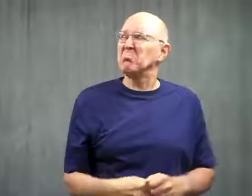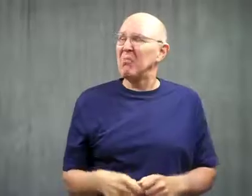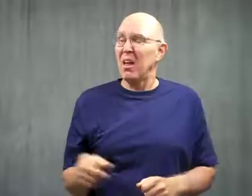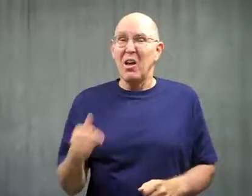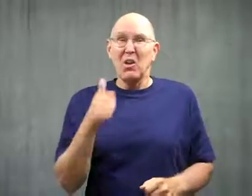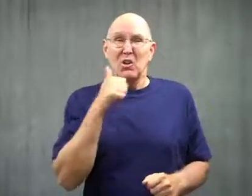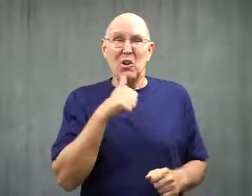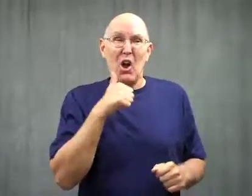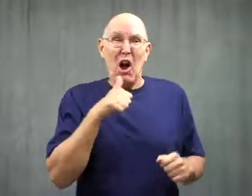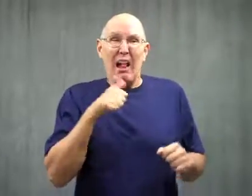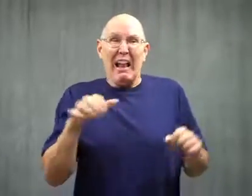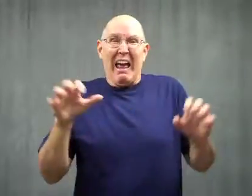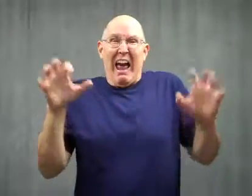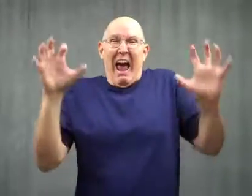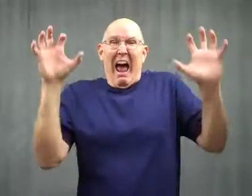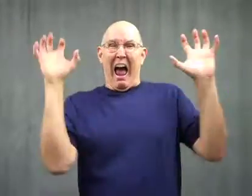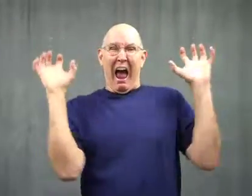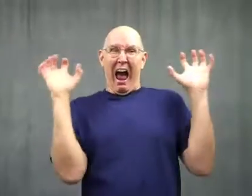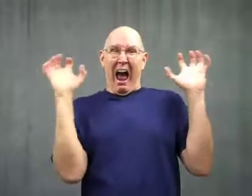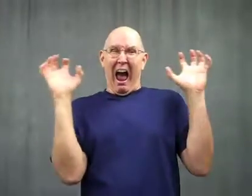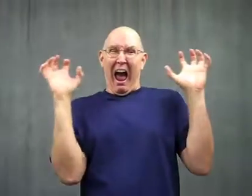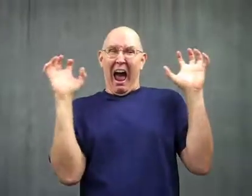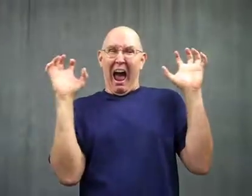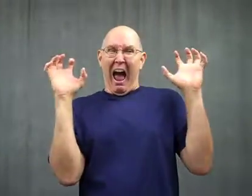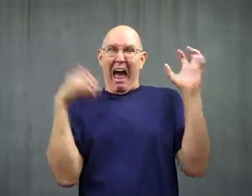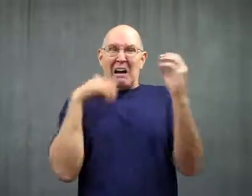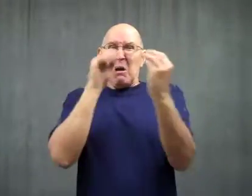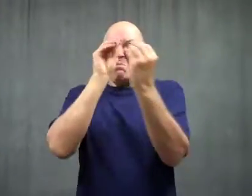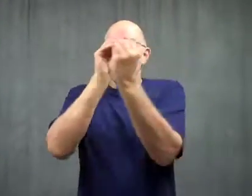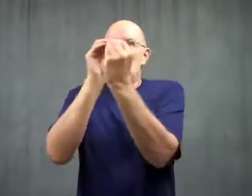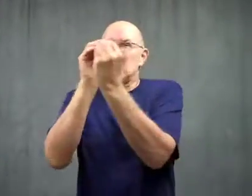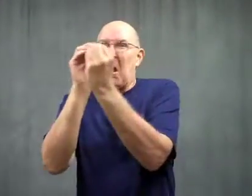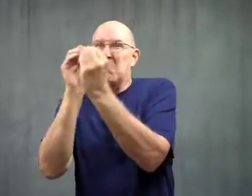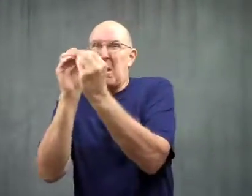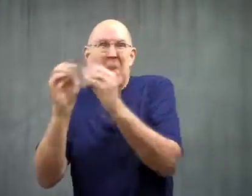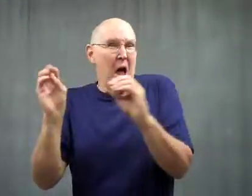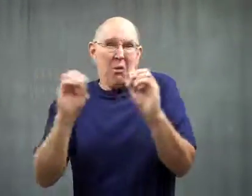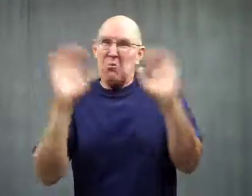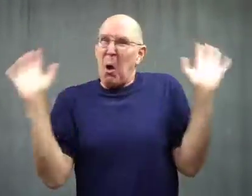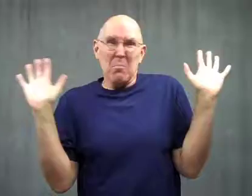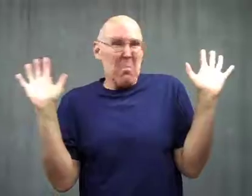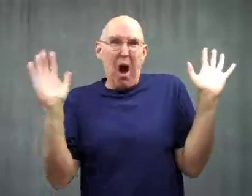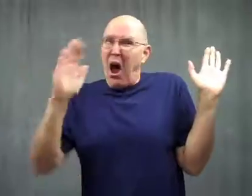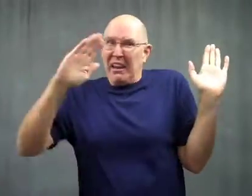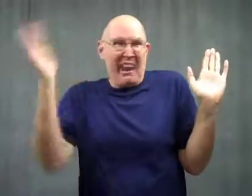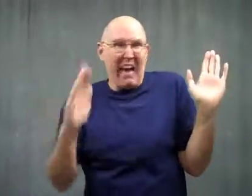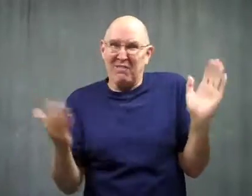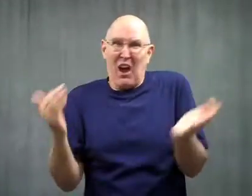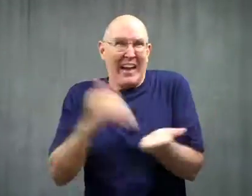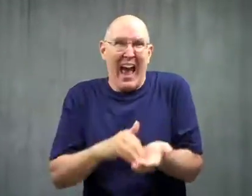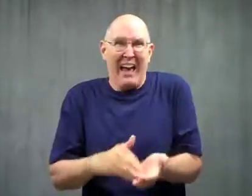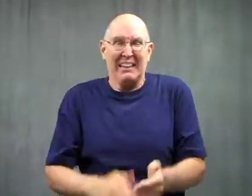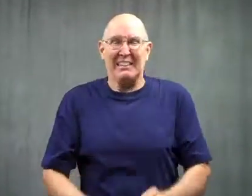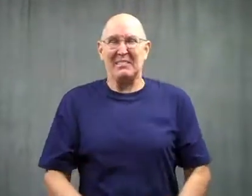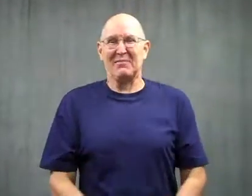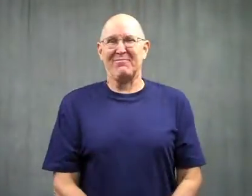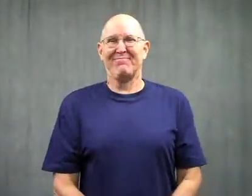The girls were thoroughly disgusted and never did kiss that mirror again!